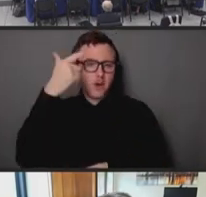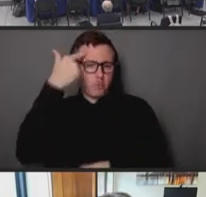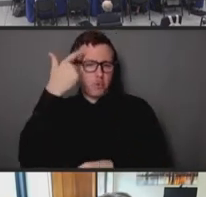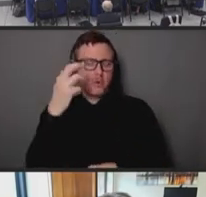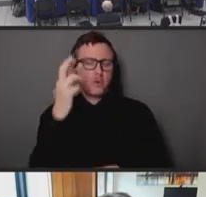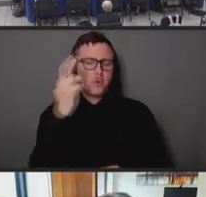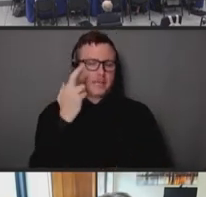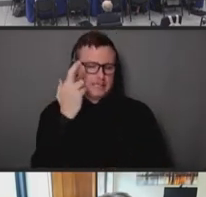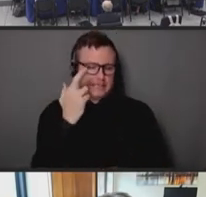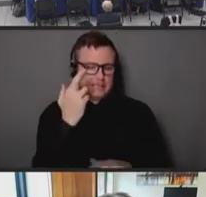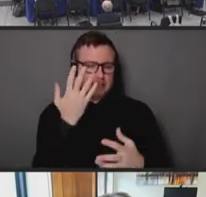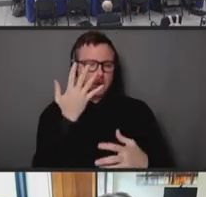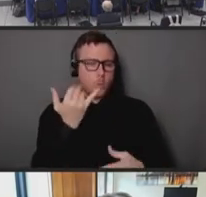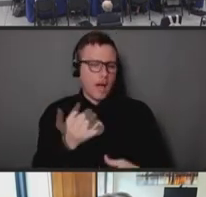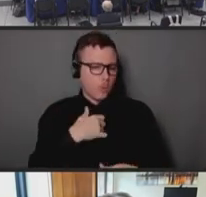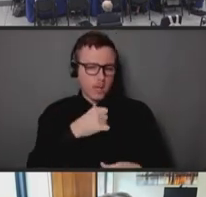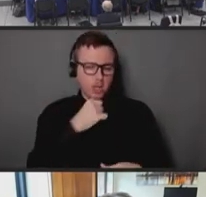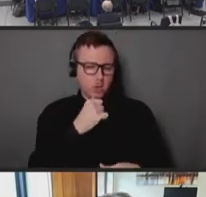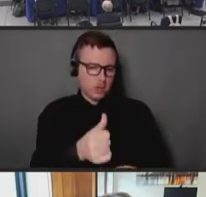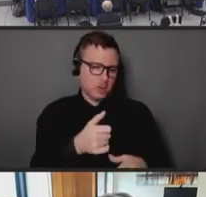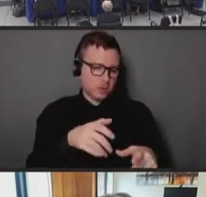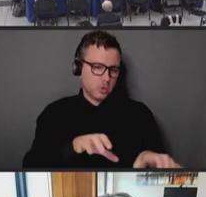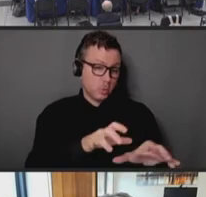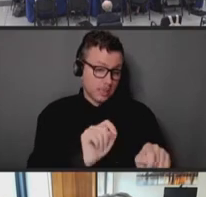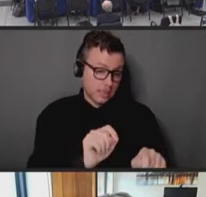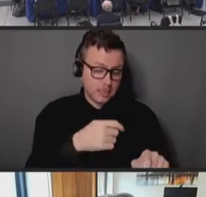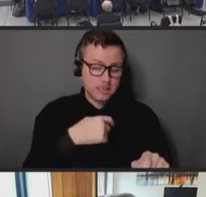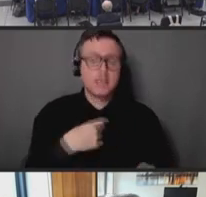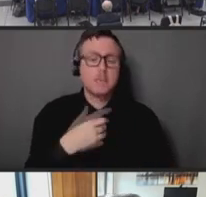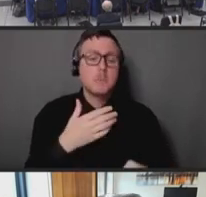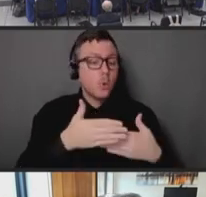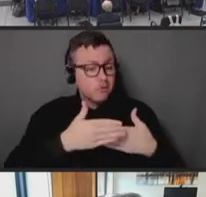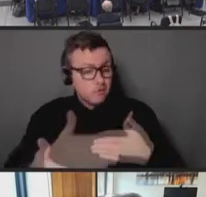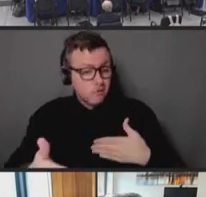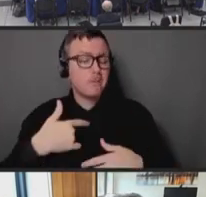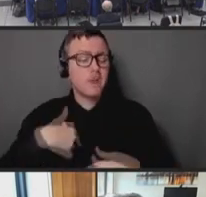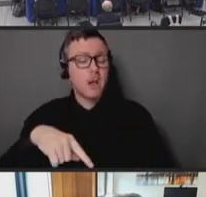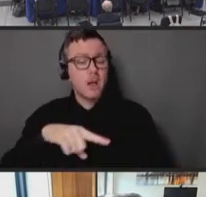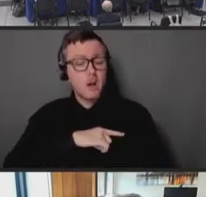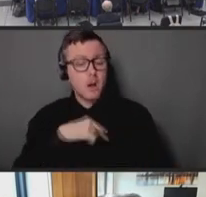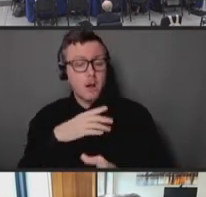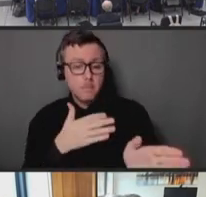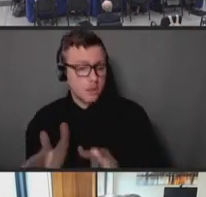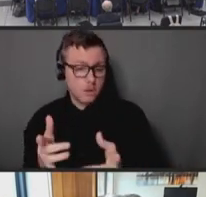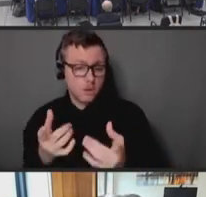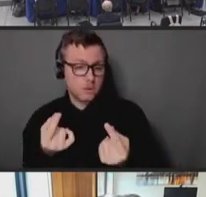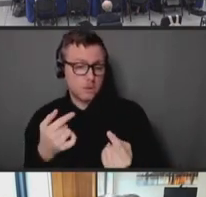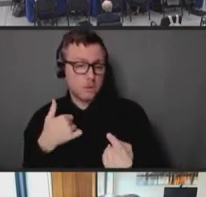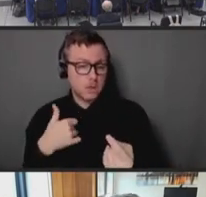moving ahead, our planning assumption is that we will need to create long term additional